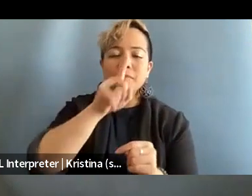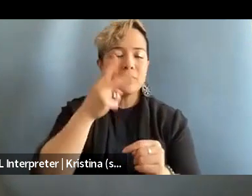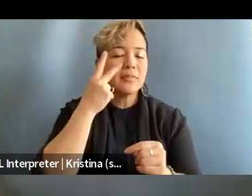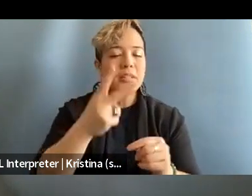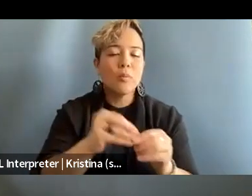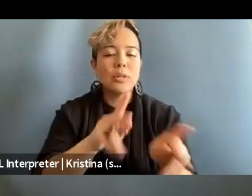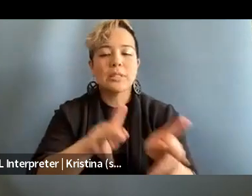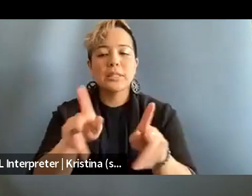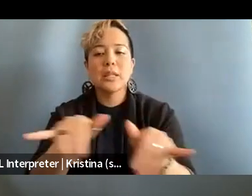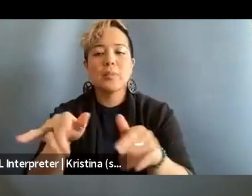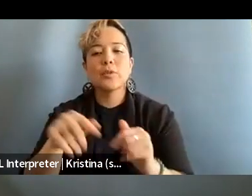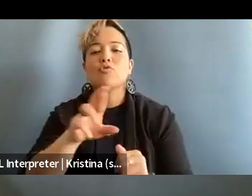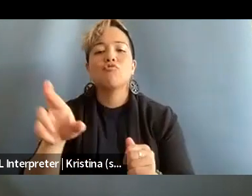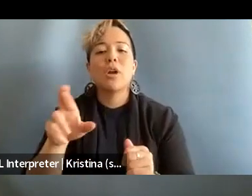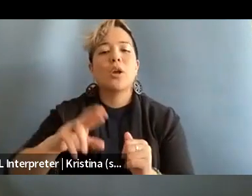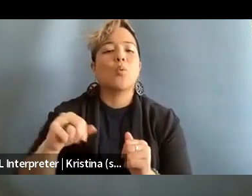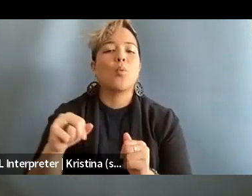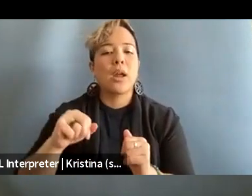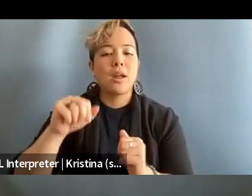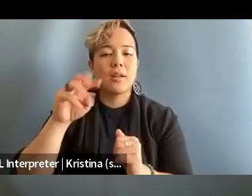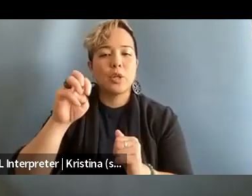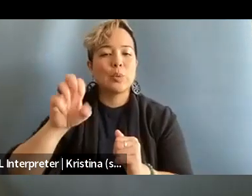to the right wing news media that sort of acts